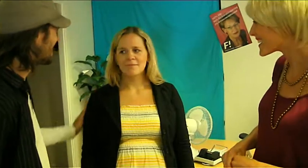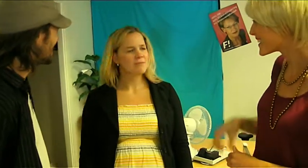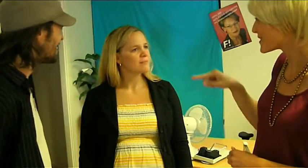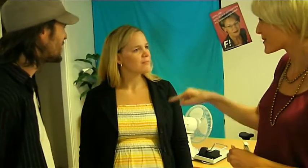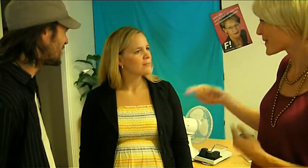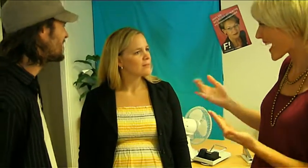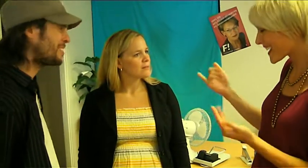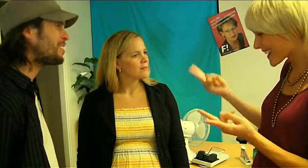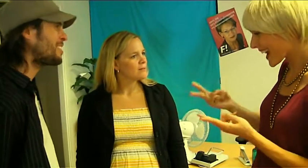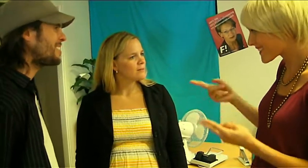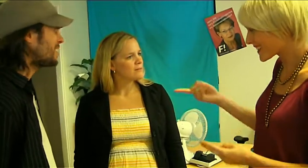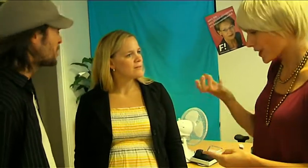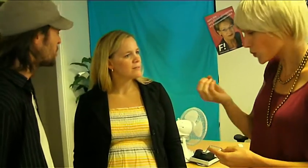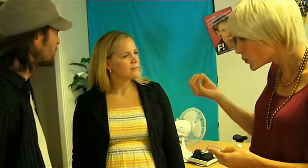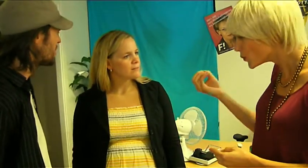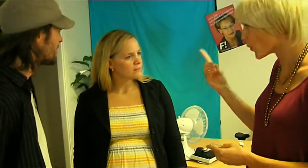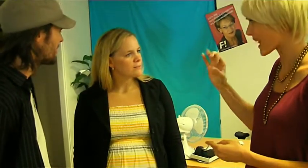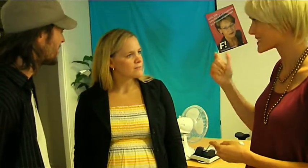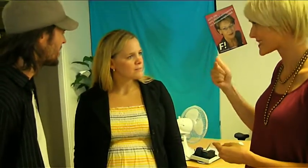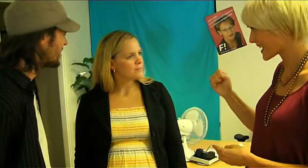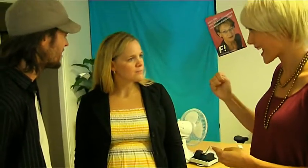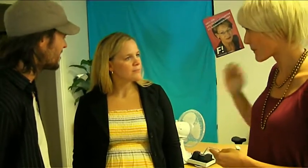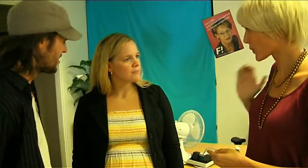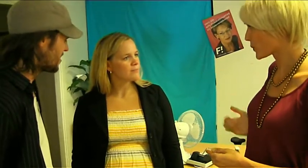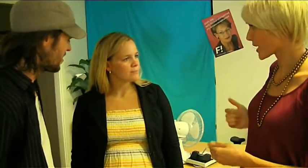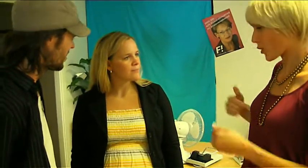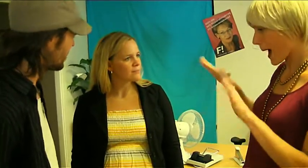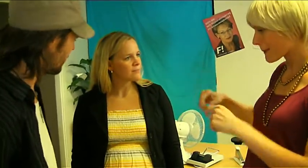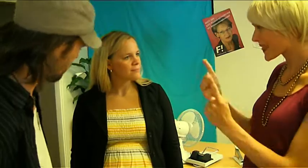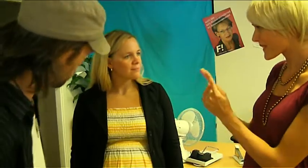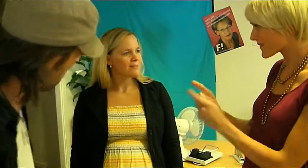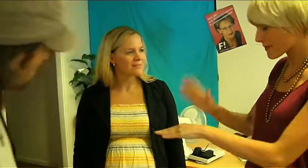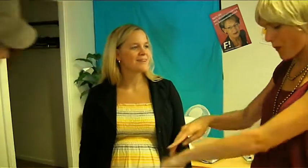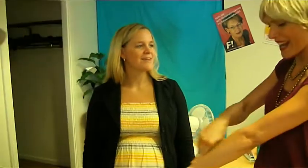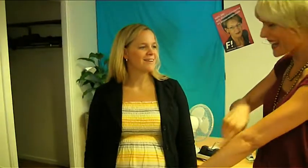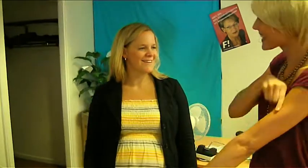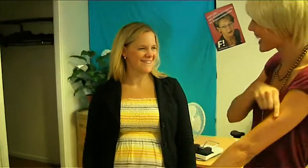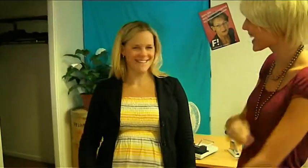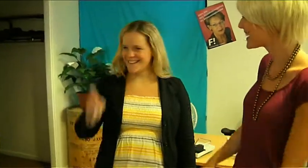You are actually the coolest chick I've met for a long time!